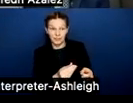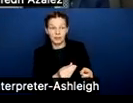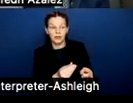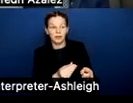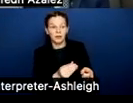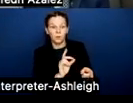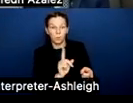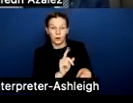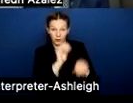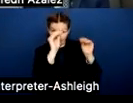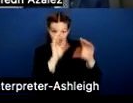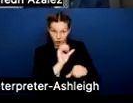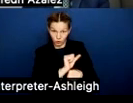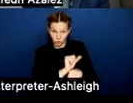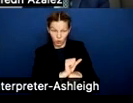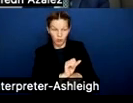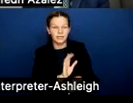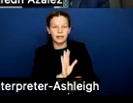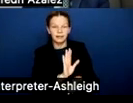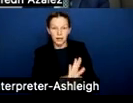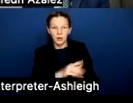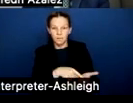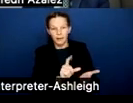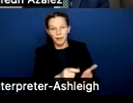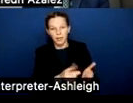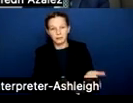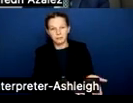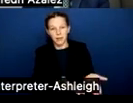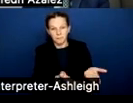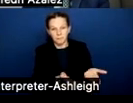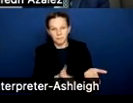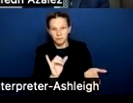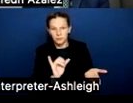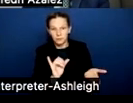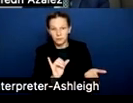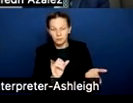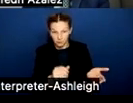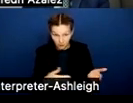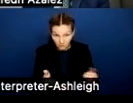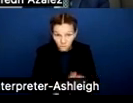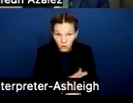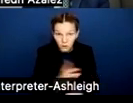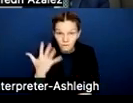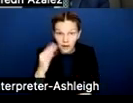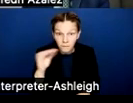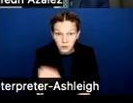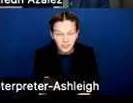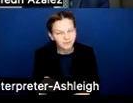And while we didn't necessarily move those by 5%, we have to ensure that there's enough of a promotional opportunity for anybody moving